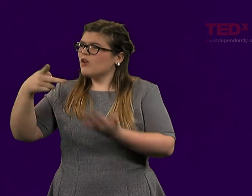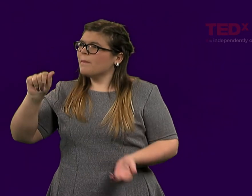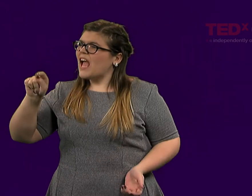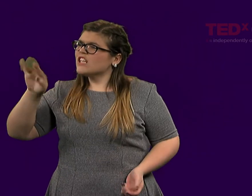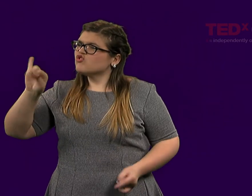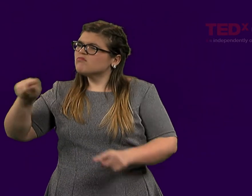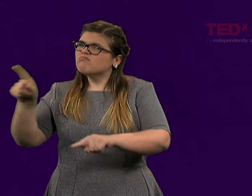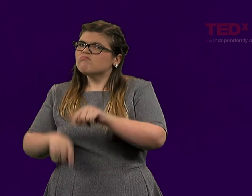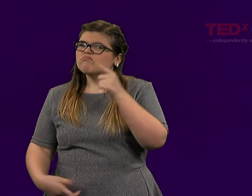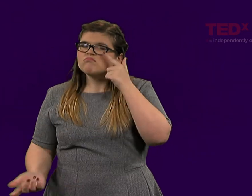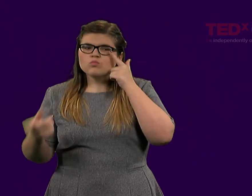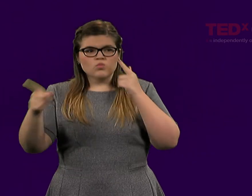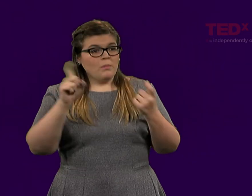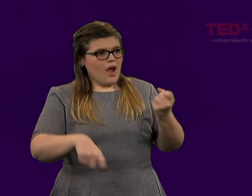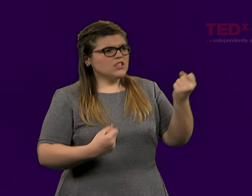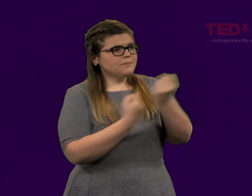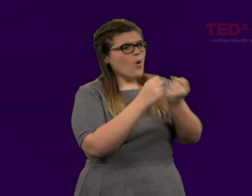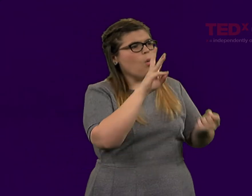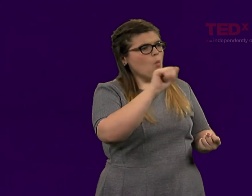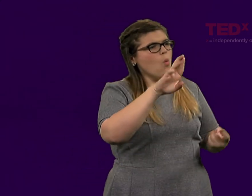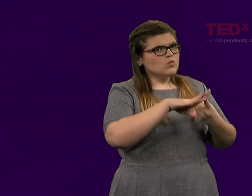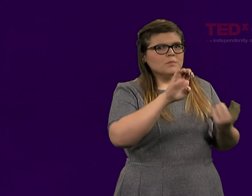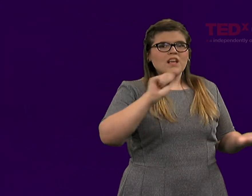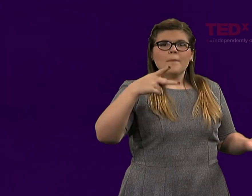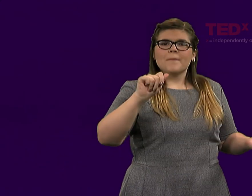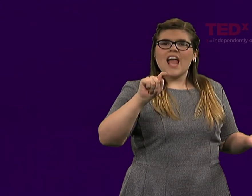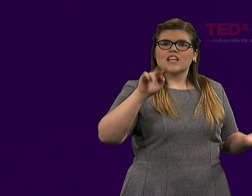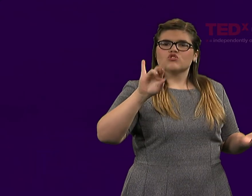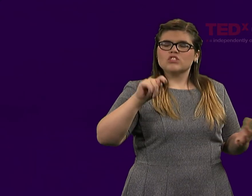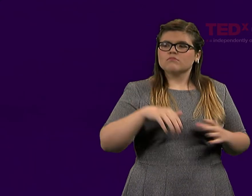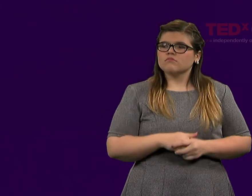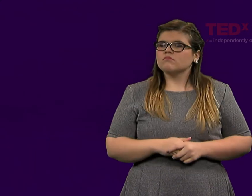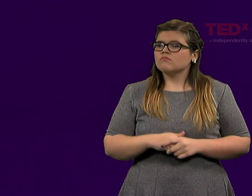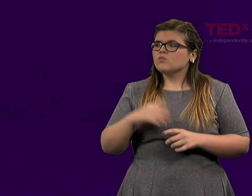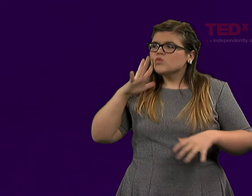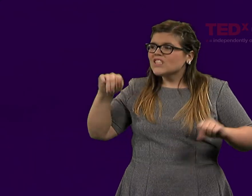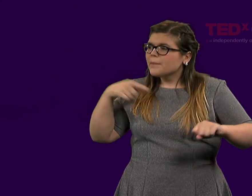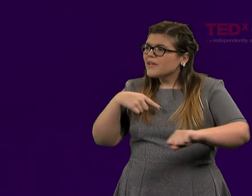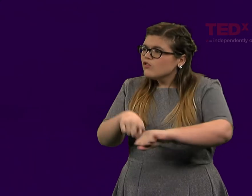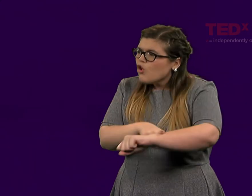A pacifist really struggles with that. We have to support war to be a patriot